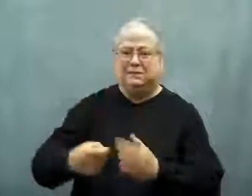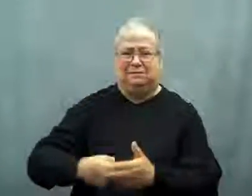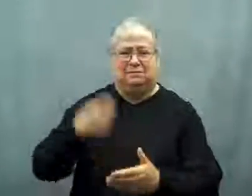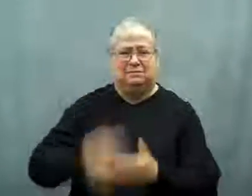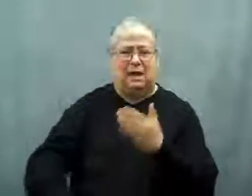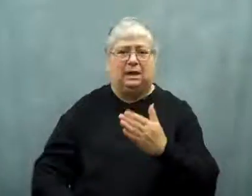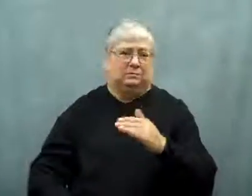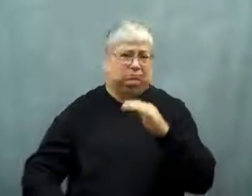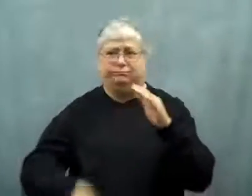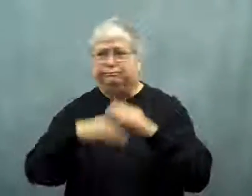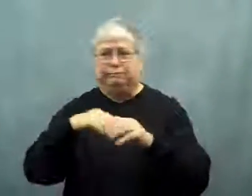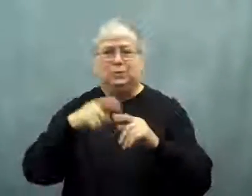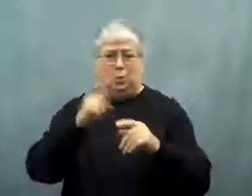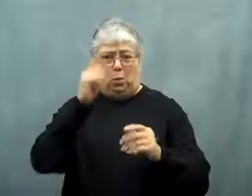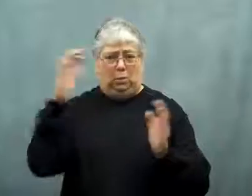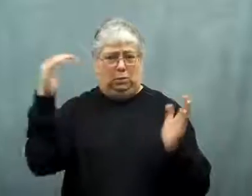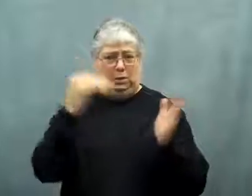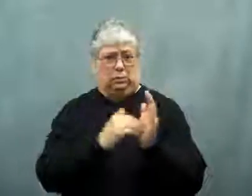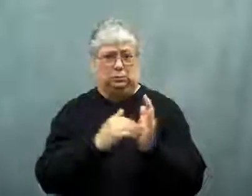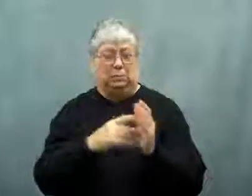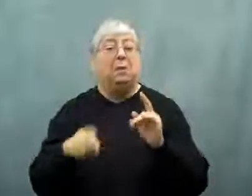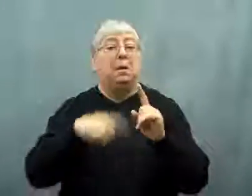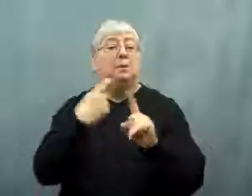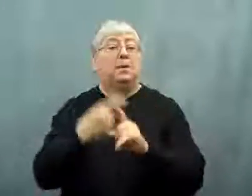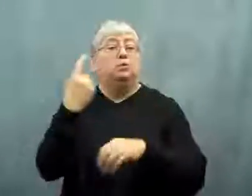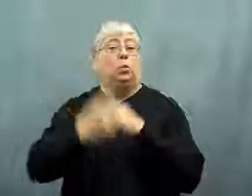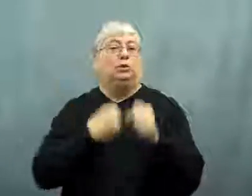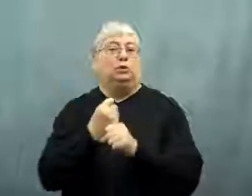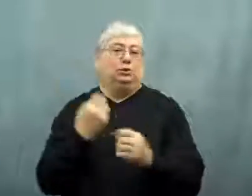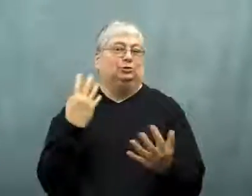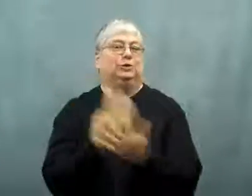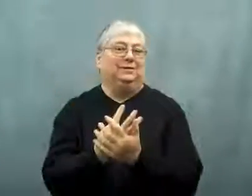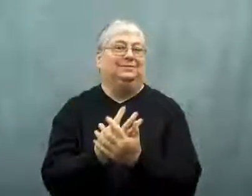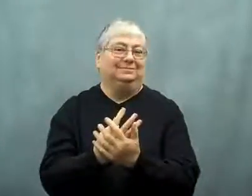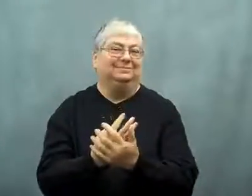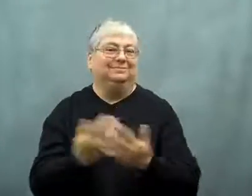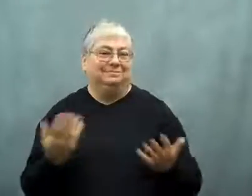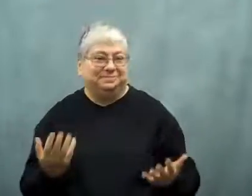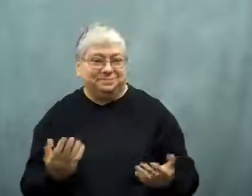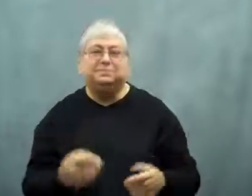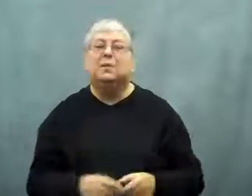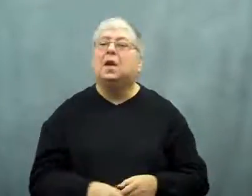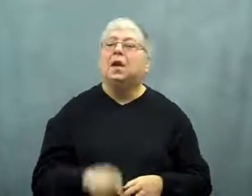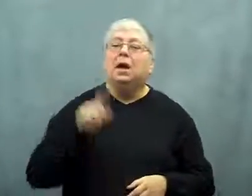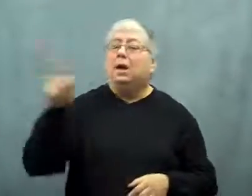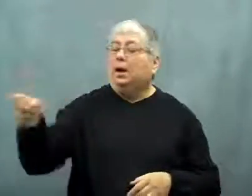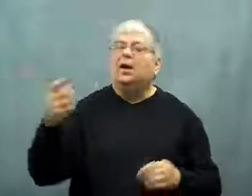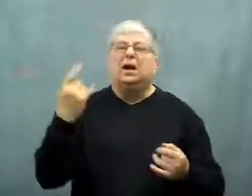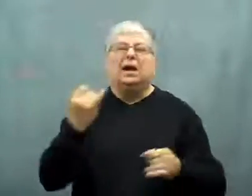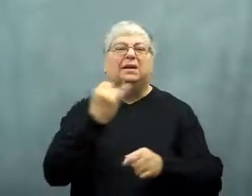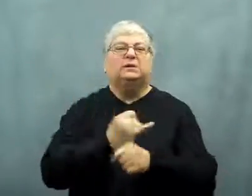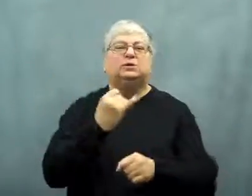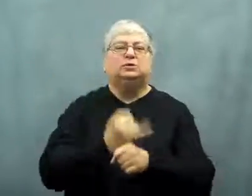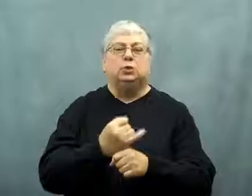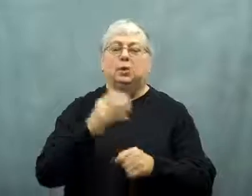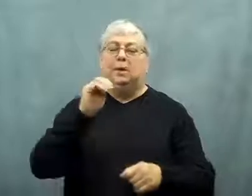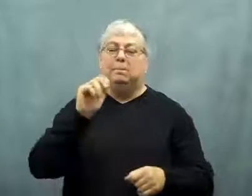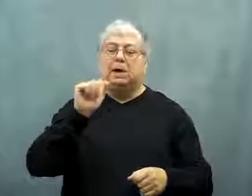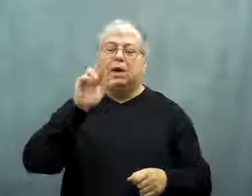carries a fine of up to $100,000 and up to a year in jail.